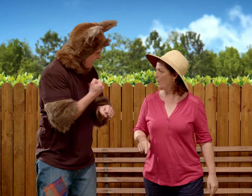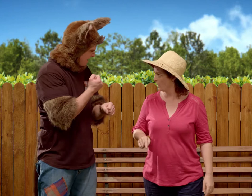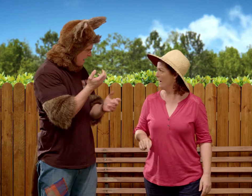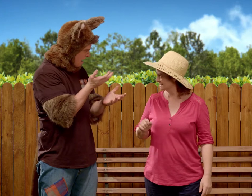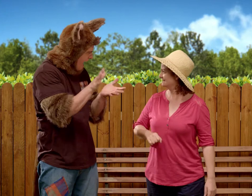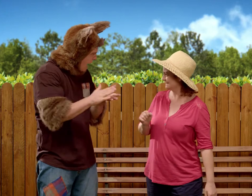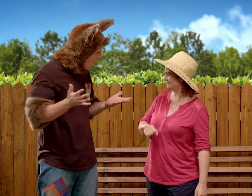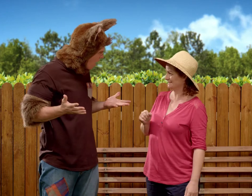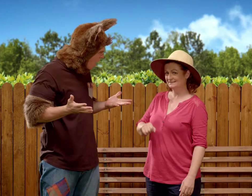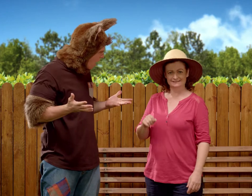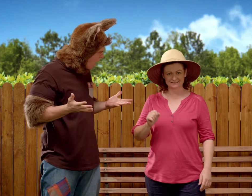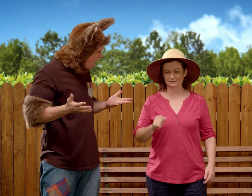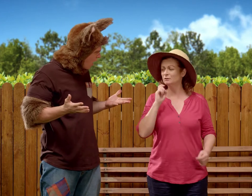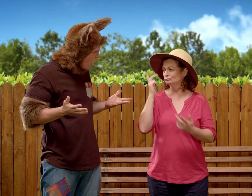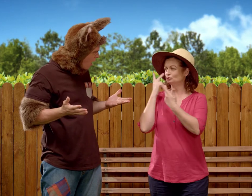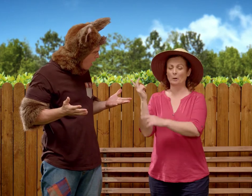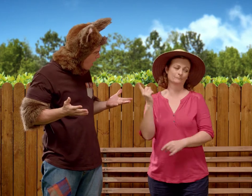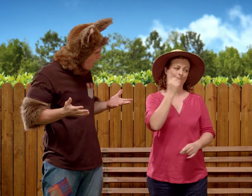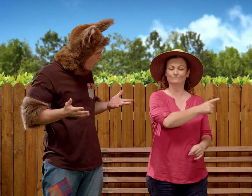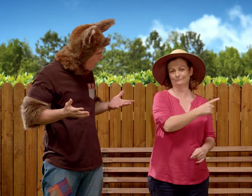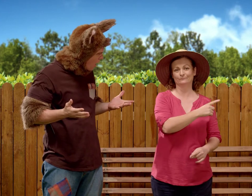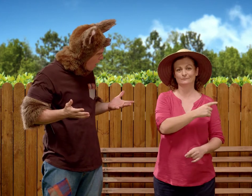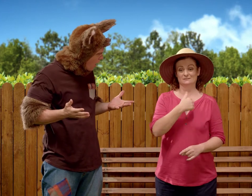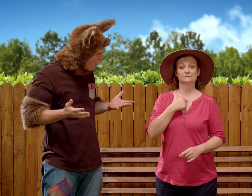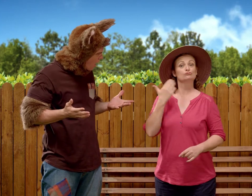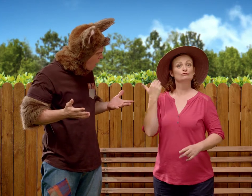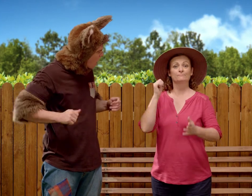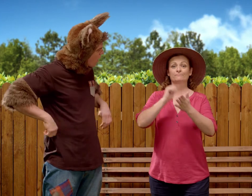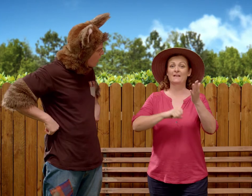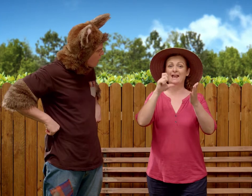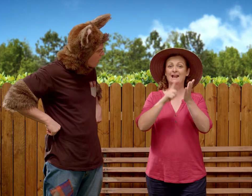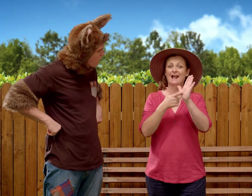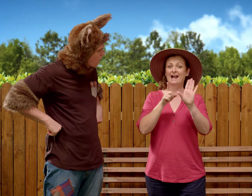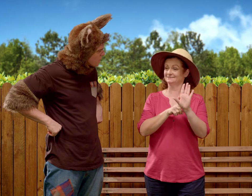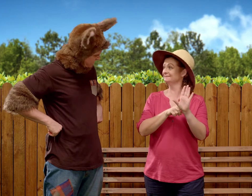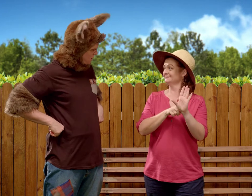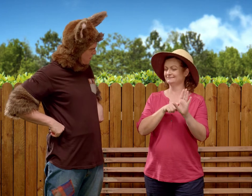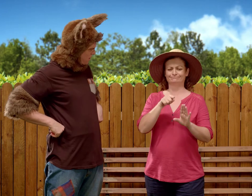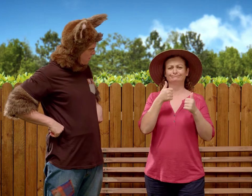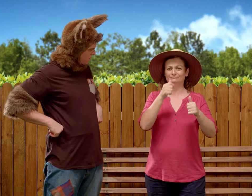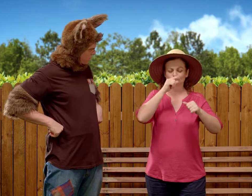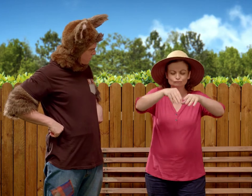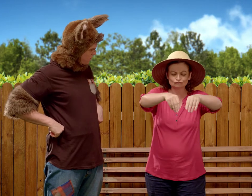Make a pot, how? I'll show you when we get inside. I recently bought some clay. And from that,